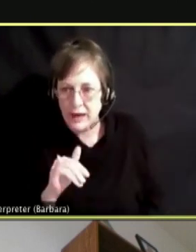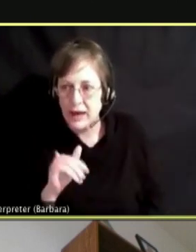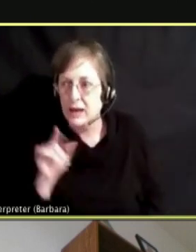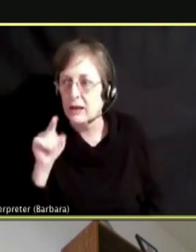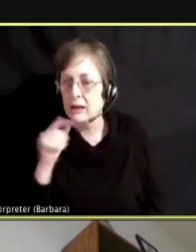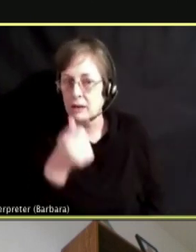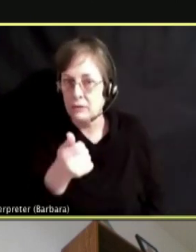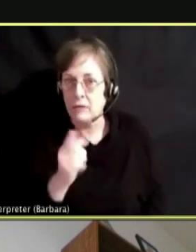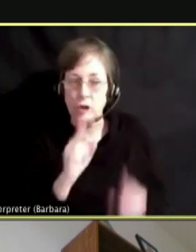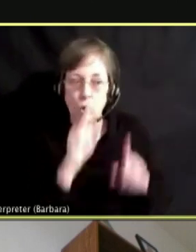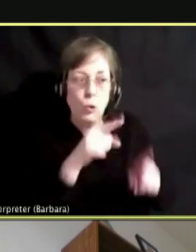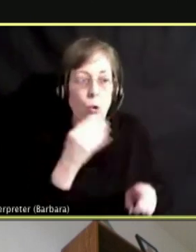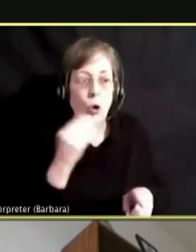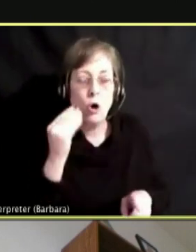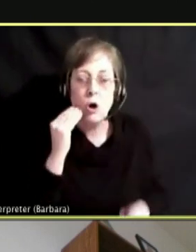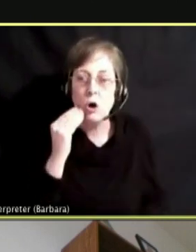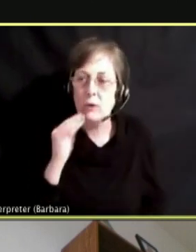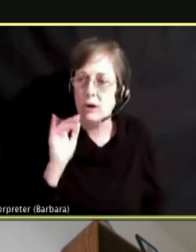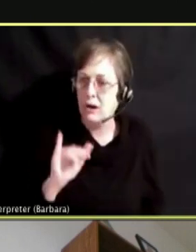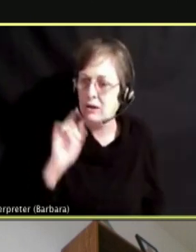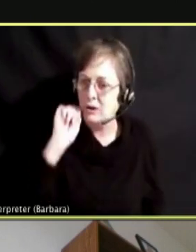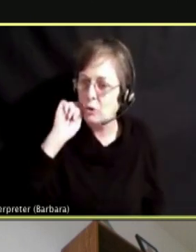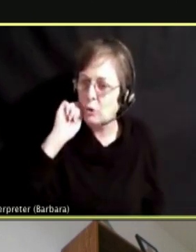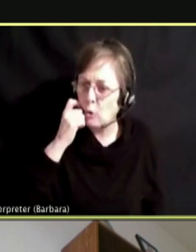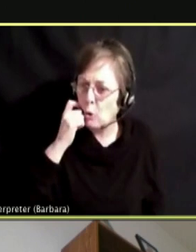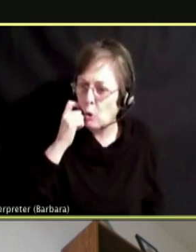COOL DEVICE AND THEY WOULD LIKE TO TRY THAT OUT SOMETIME.